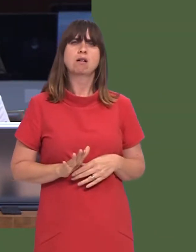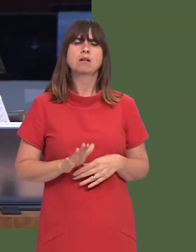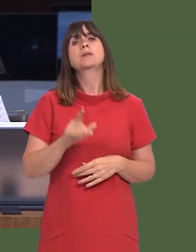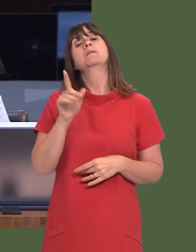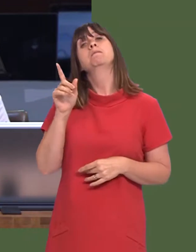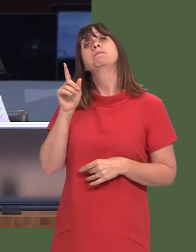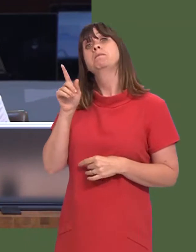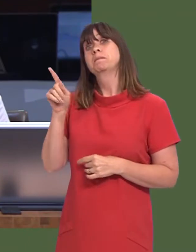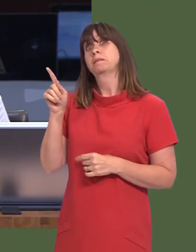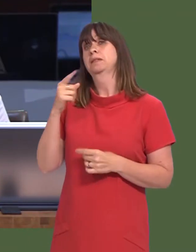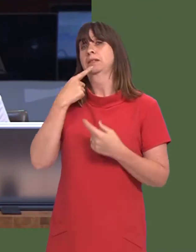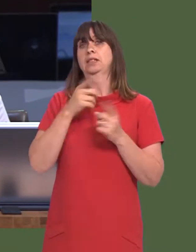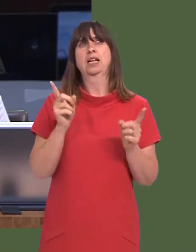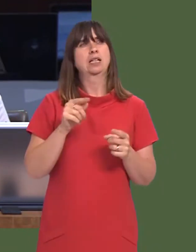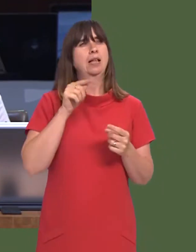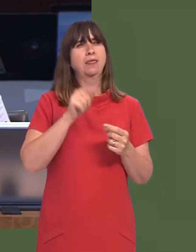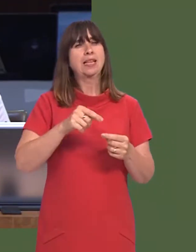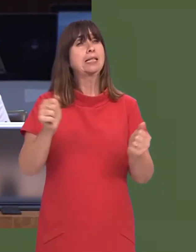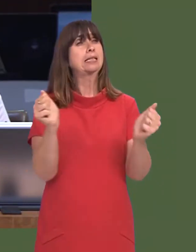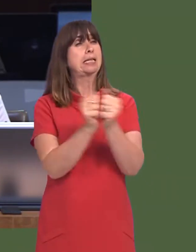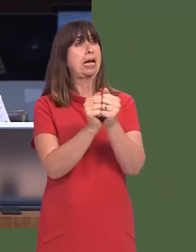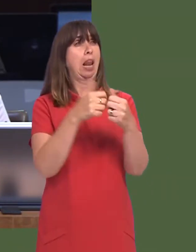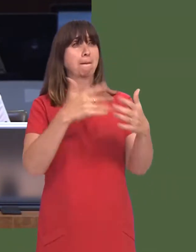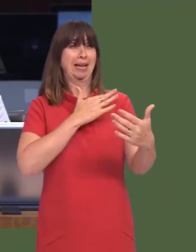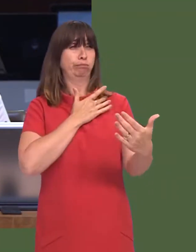He says and, again, I quote: Leanne Wood: ëthis deal had been worked up